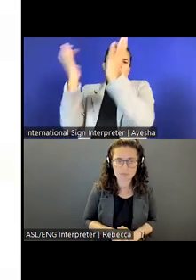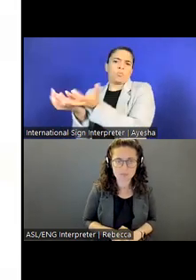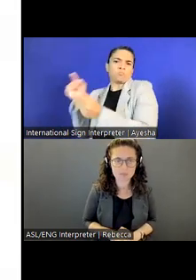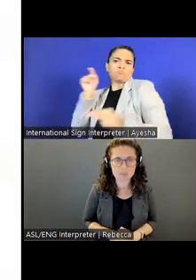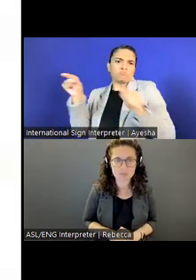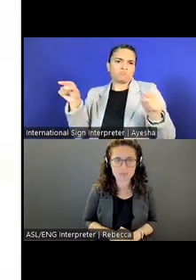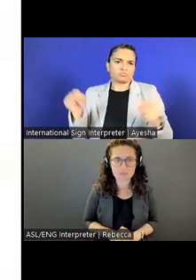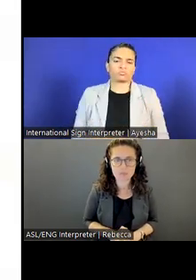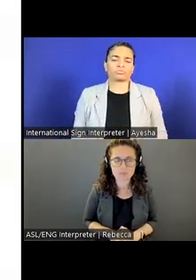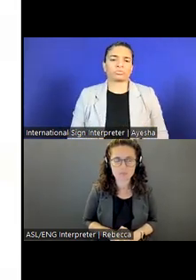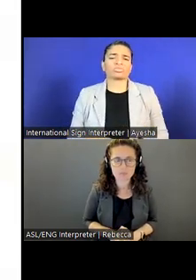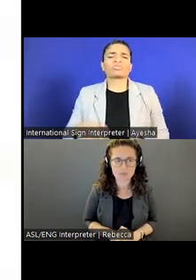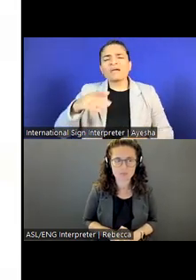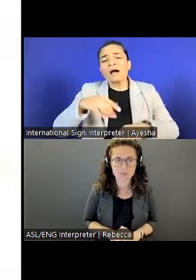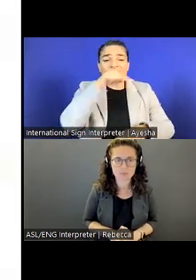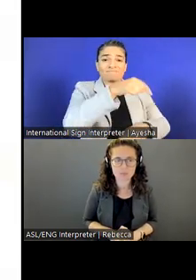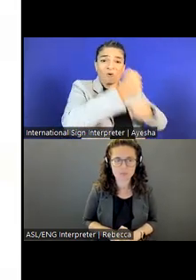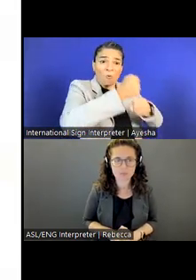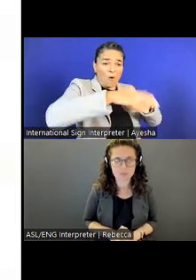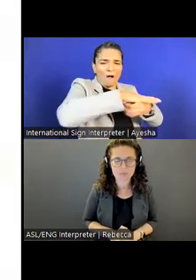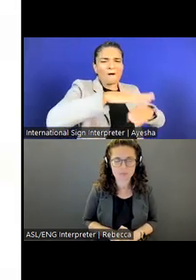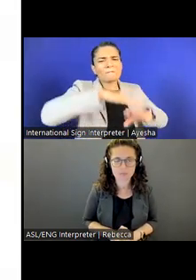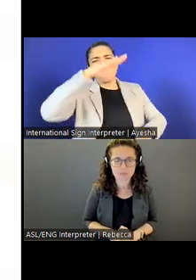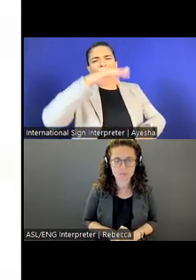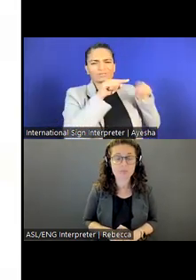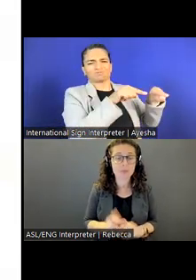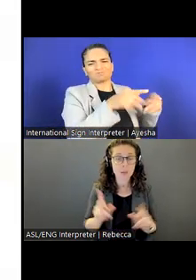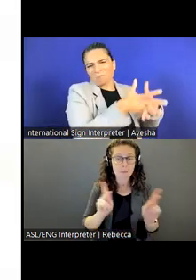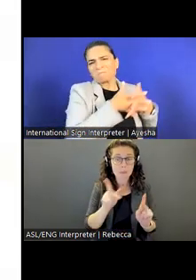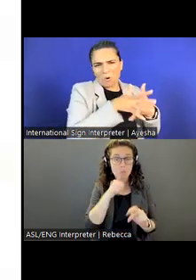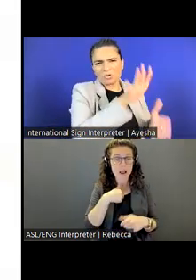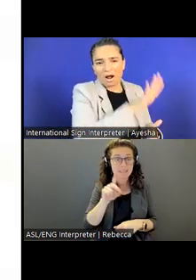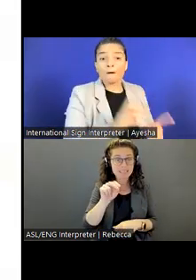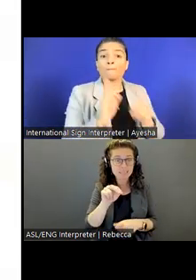Then I will say that we truly do encourage people with disabilities to apply.